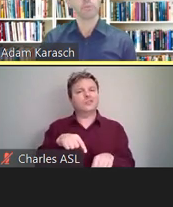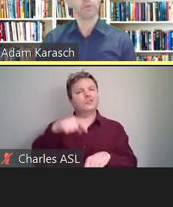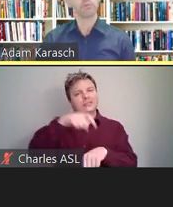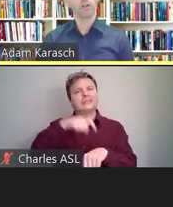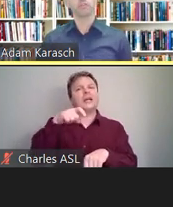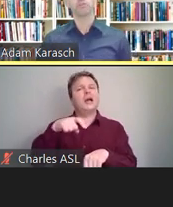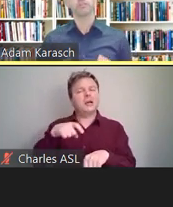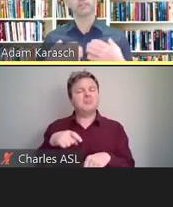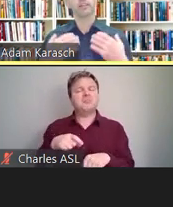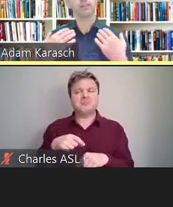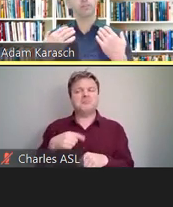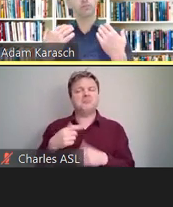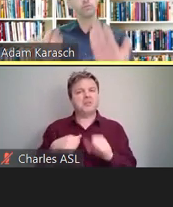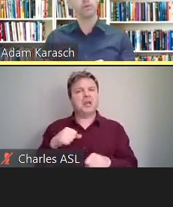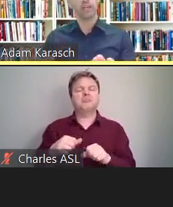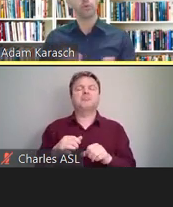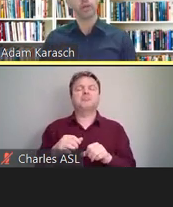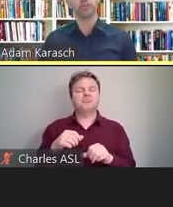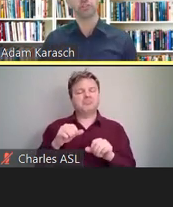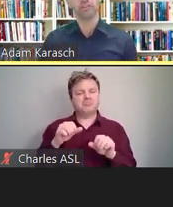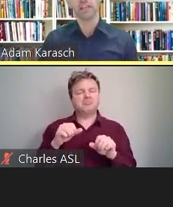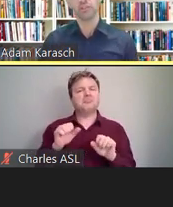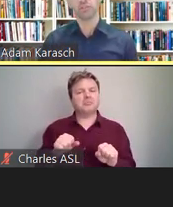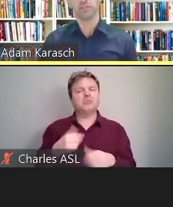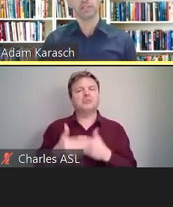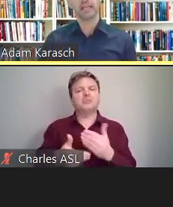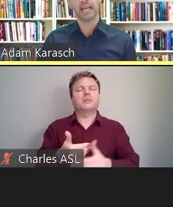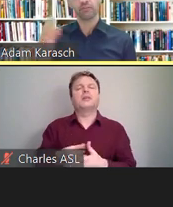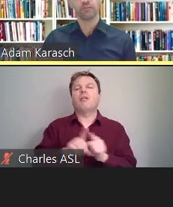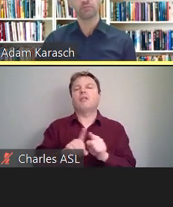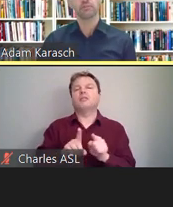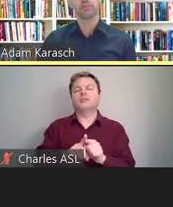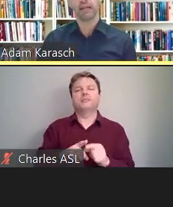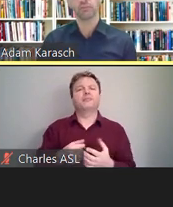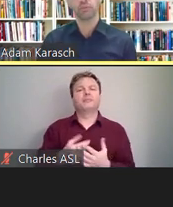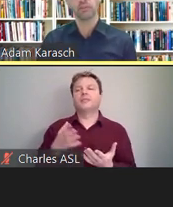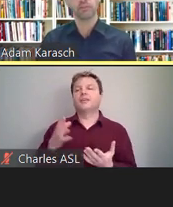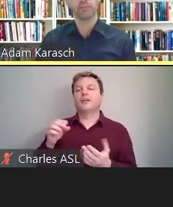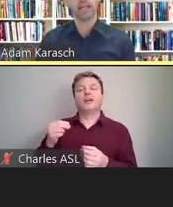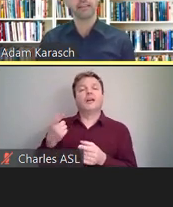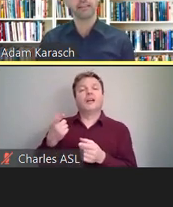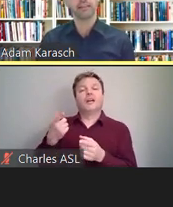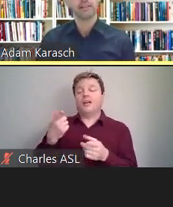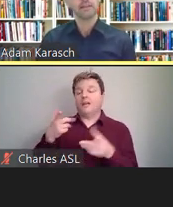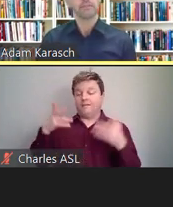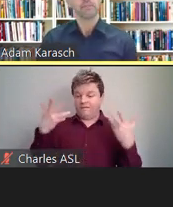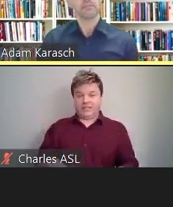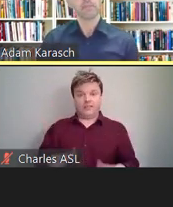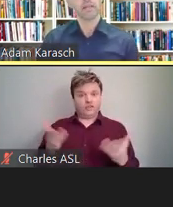We will also be sending you a quick survey shortly after we terminate here.